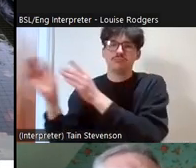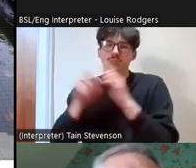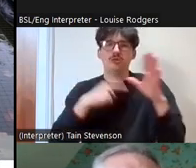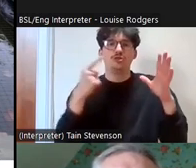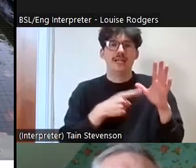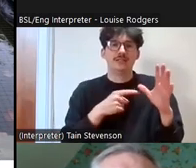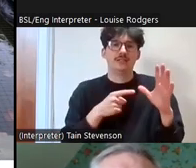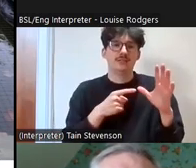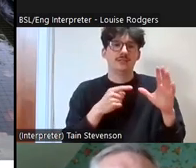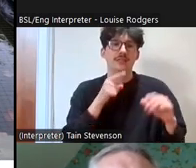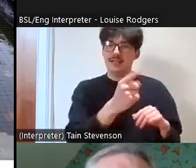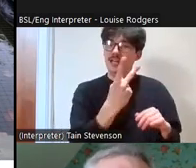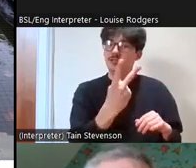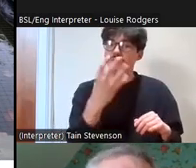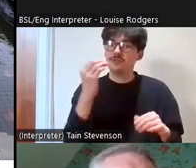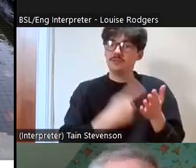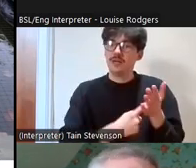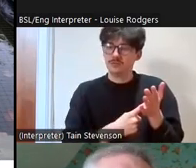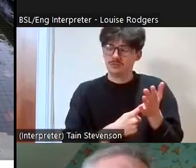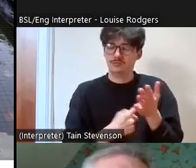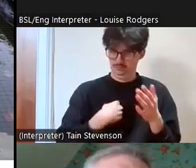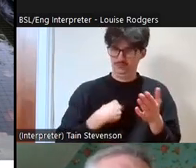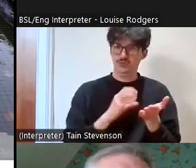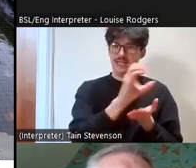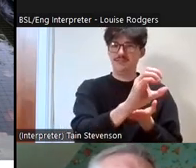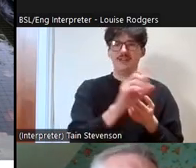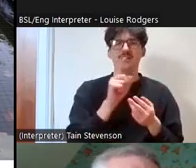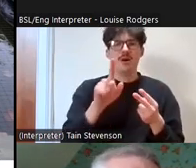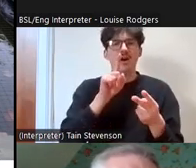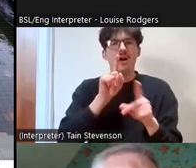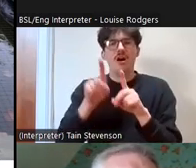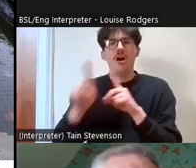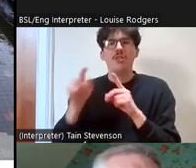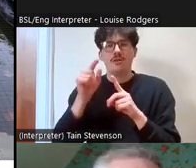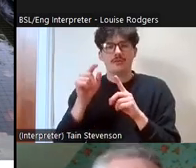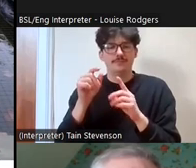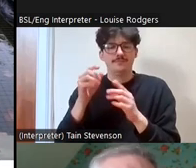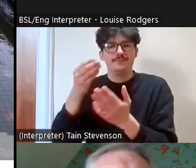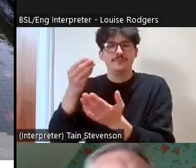had £250 from us like most of the projects, we know they're able to source free seeds,